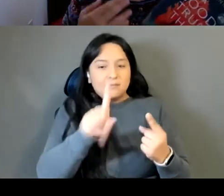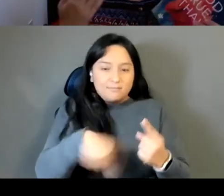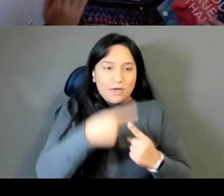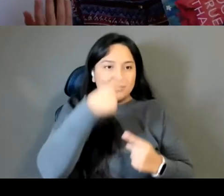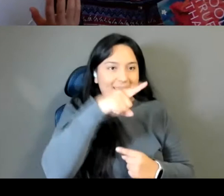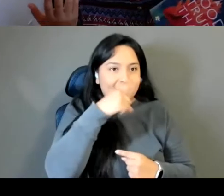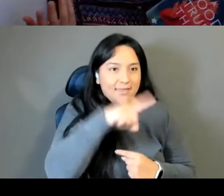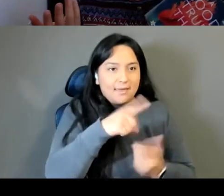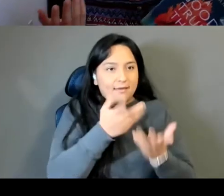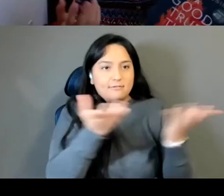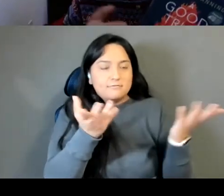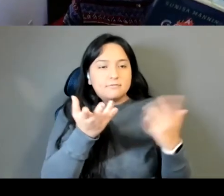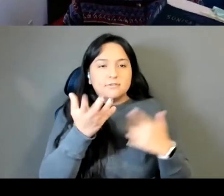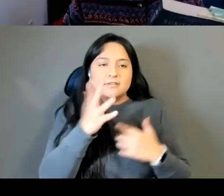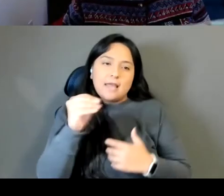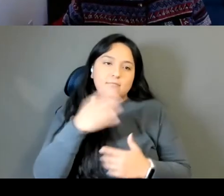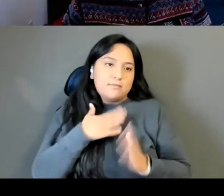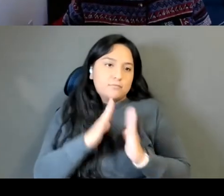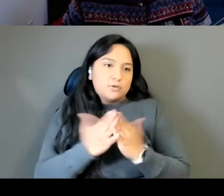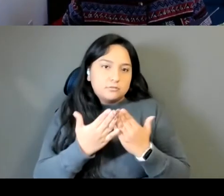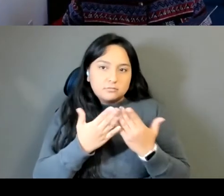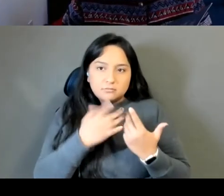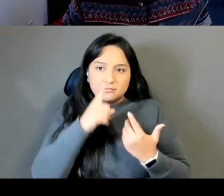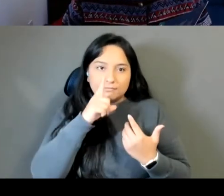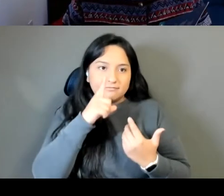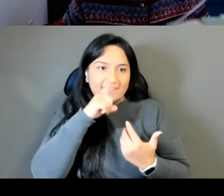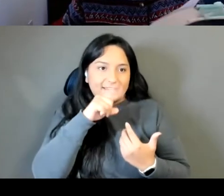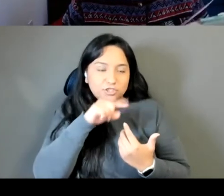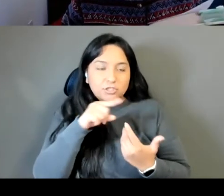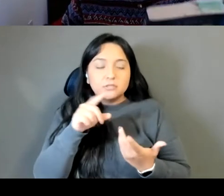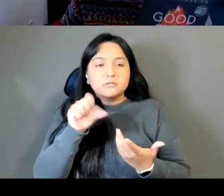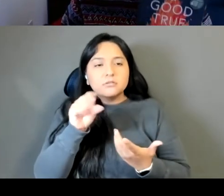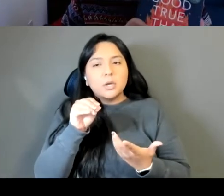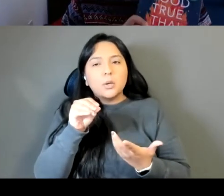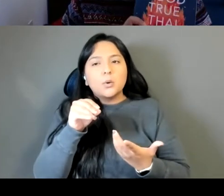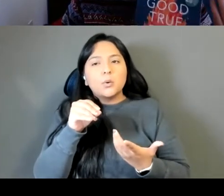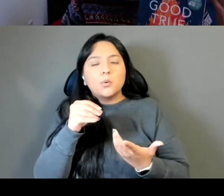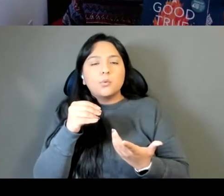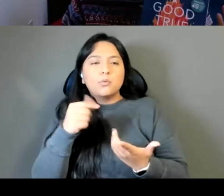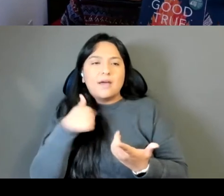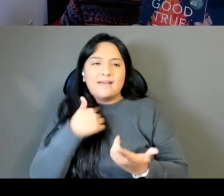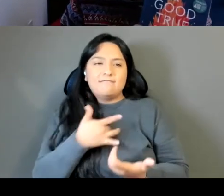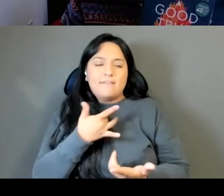record, which I really tried not to but sometimes felt I had to, for accessibility.